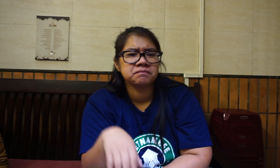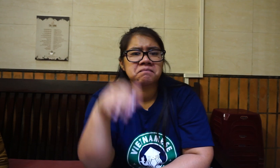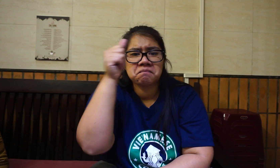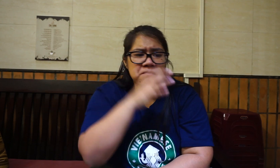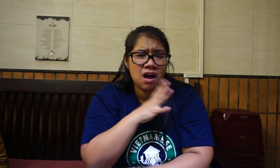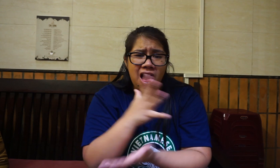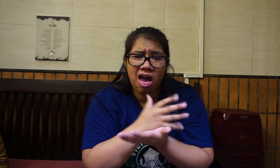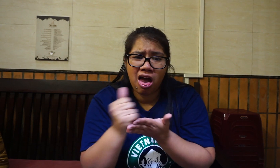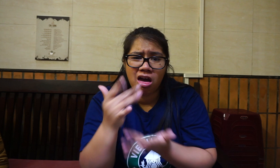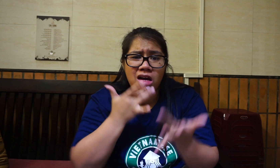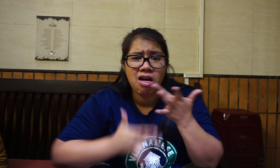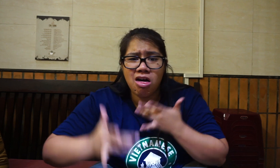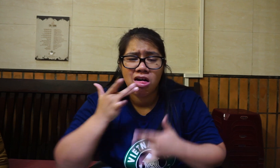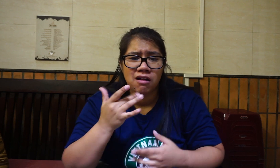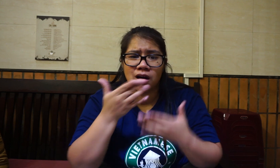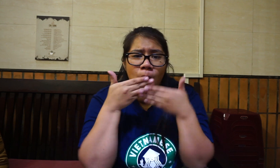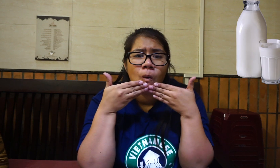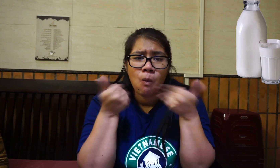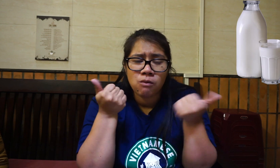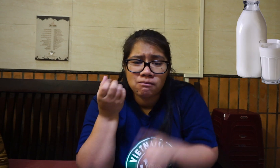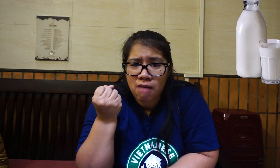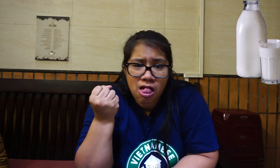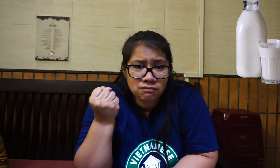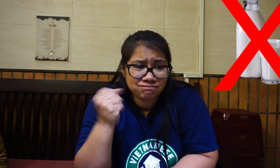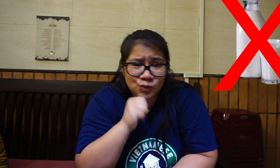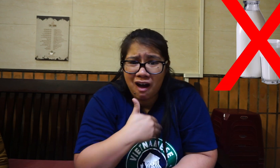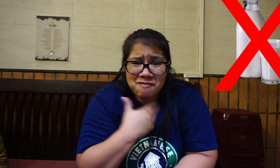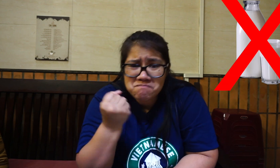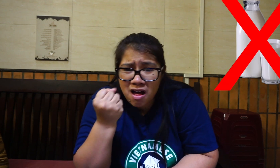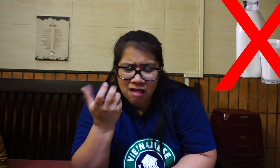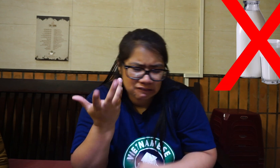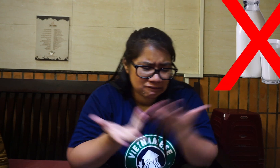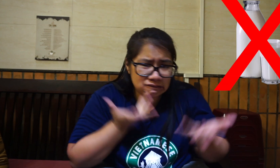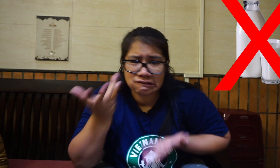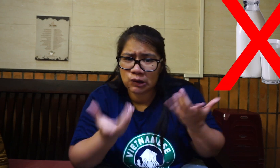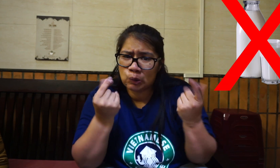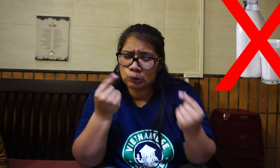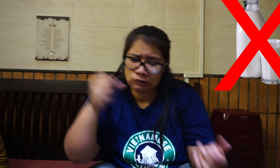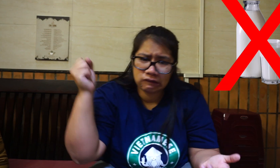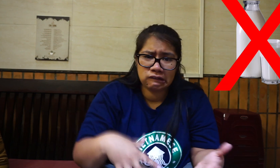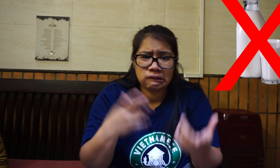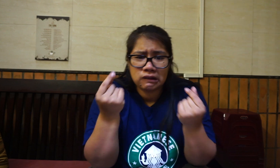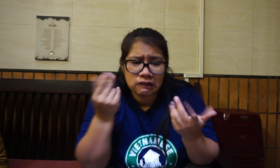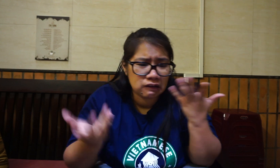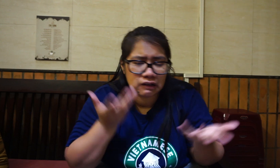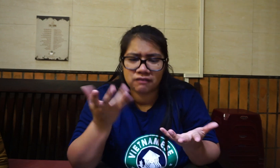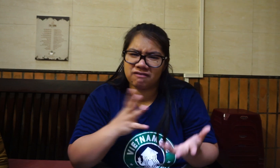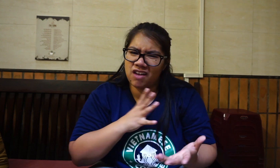a man didn't have any milk at the time So what did he do?